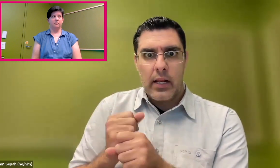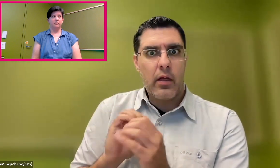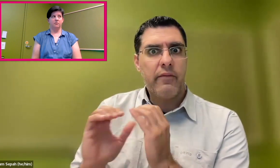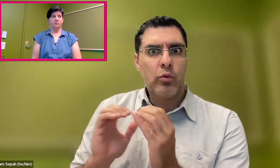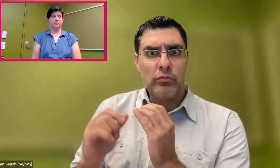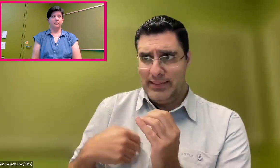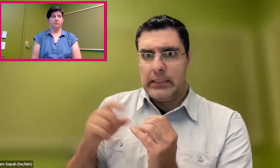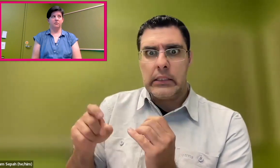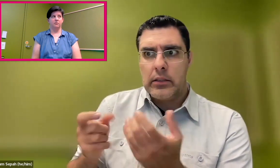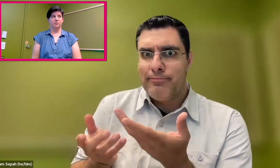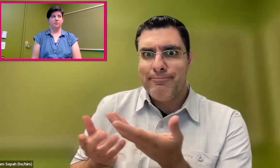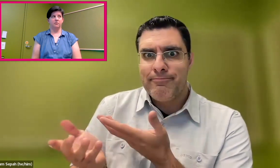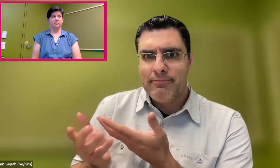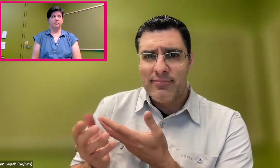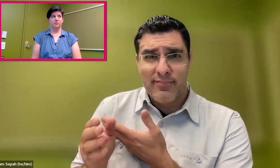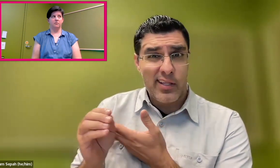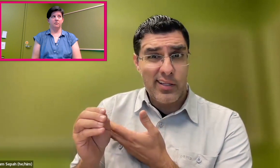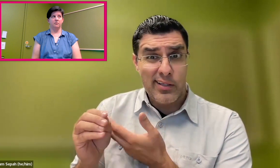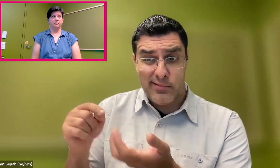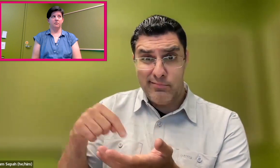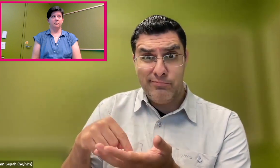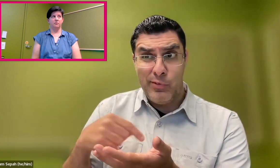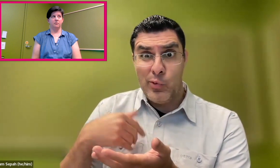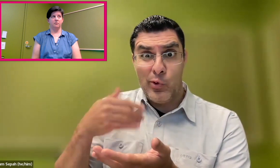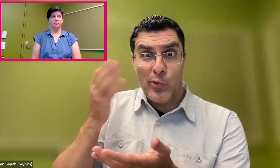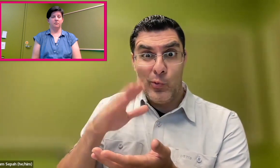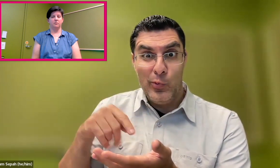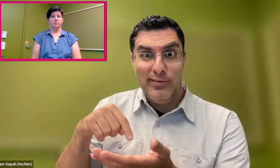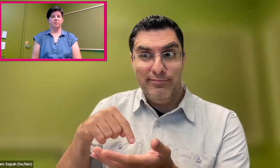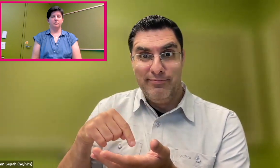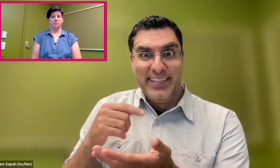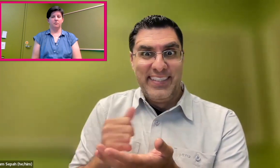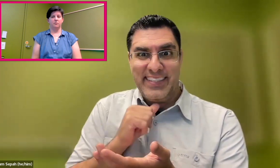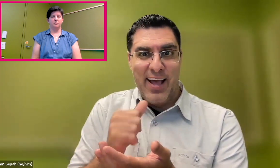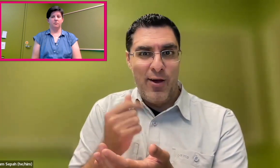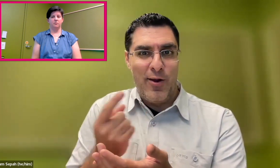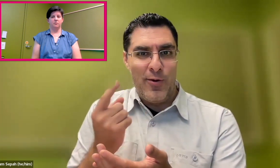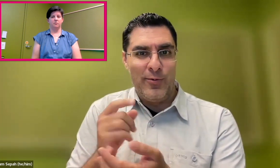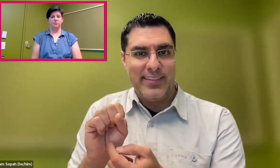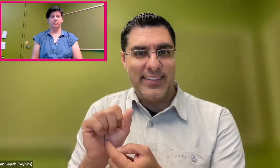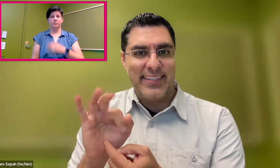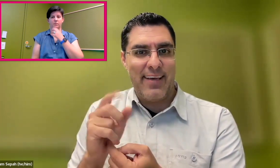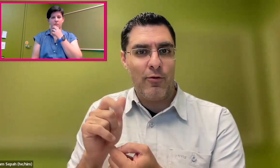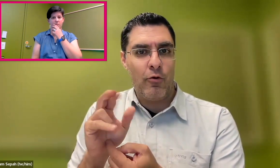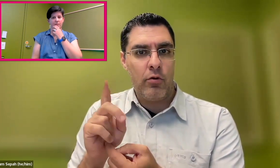But that information needs to be inputted so that access can be had if you're using certain technologies.